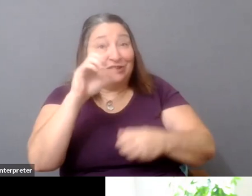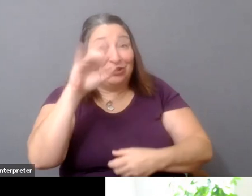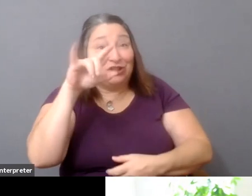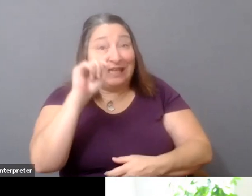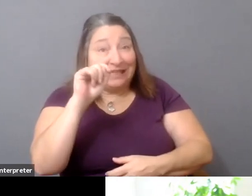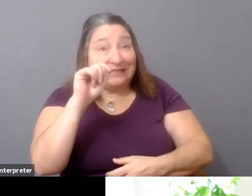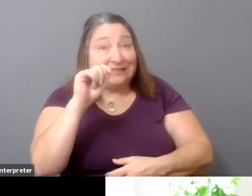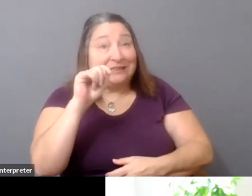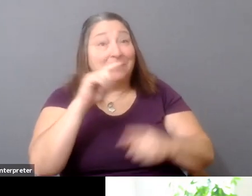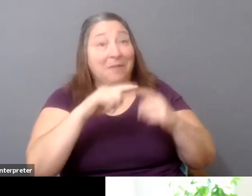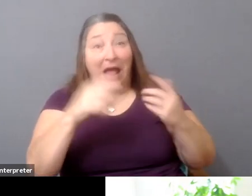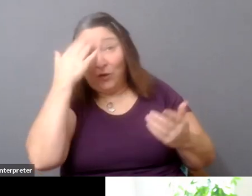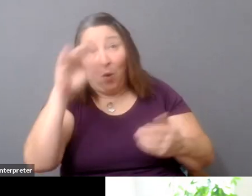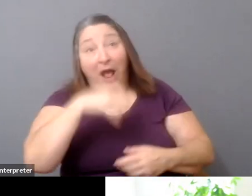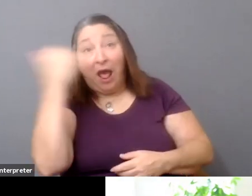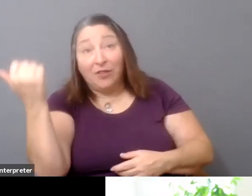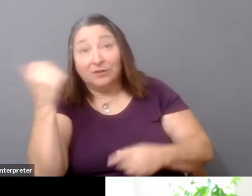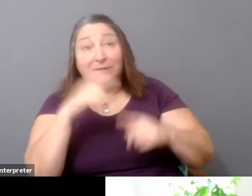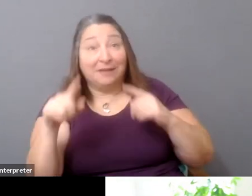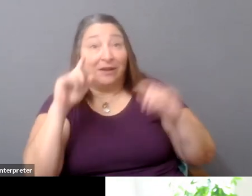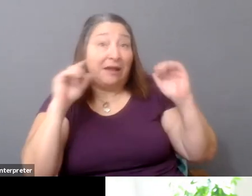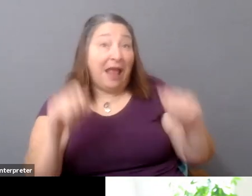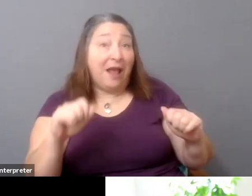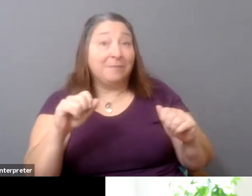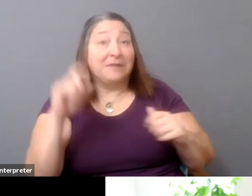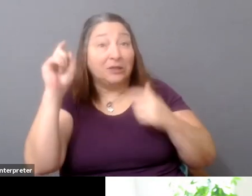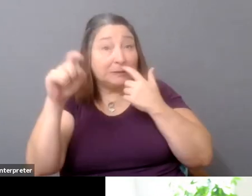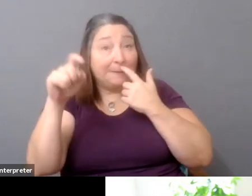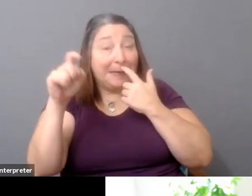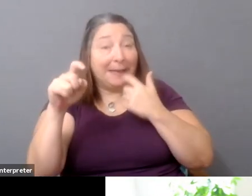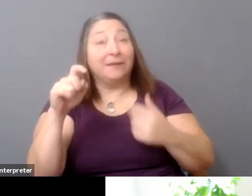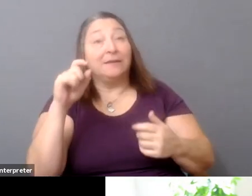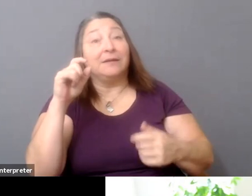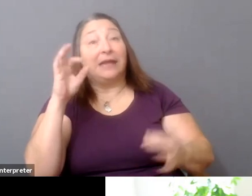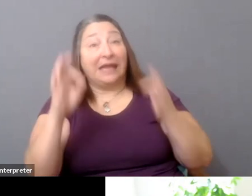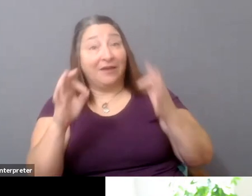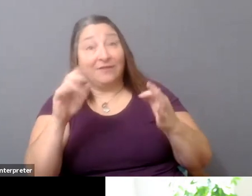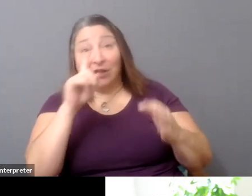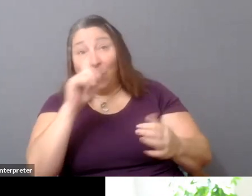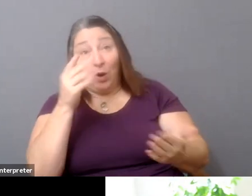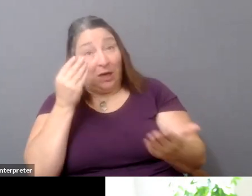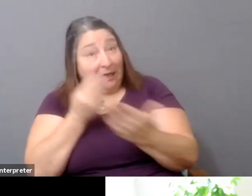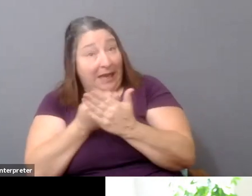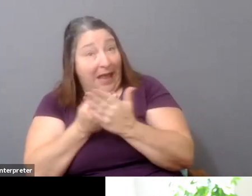but I think that there can be. There should be. It's something that, if there were capital and resources